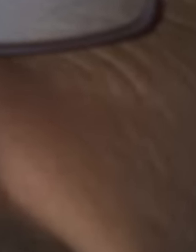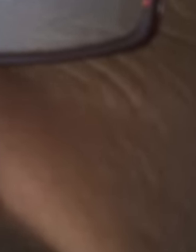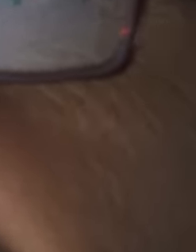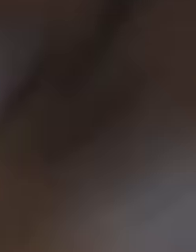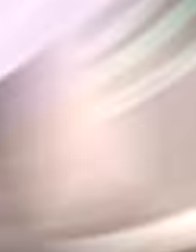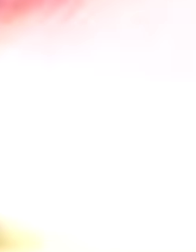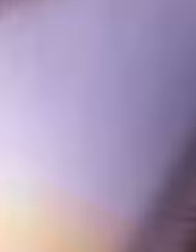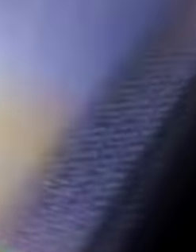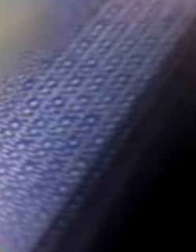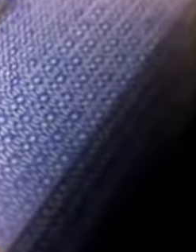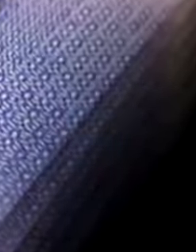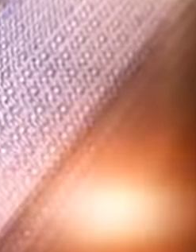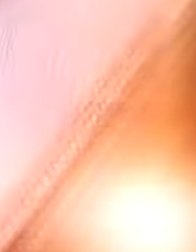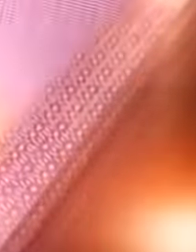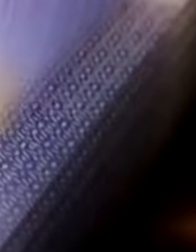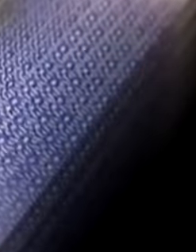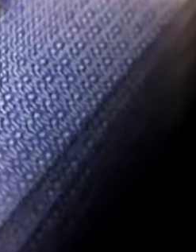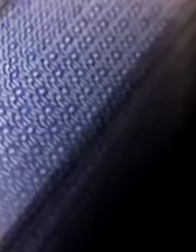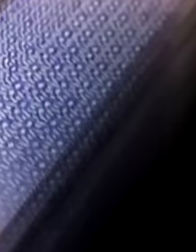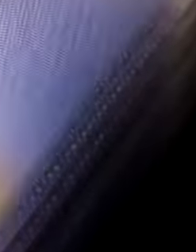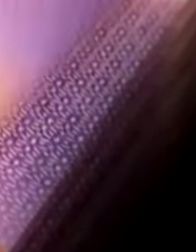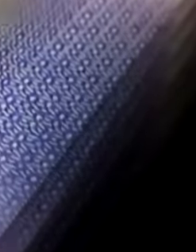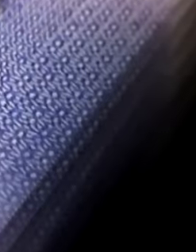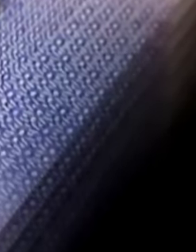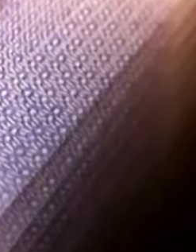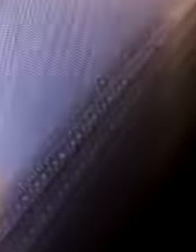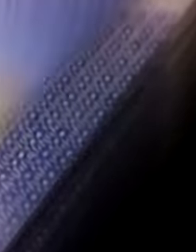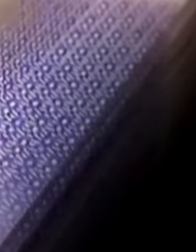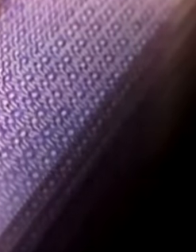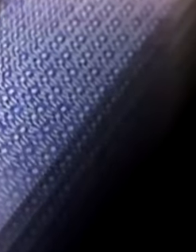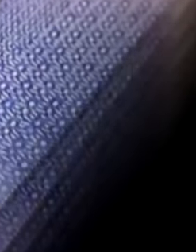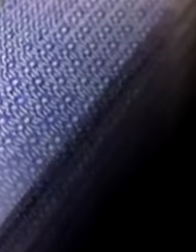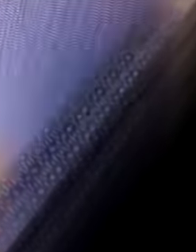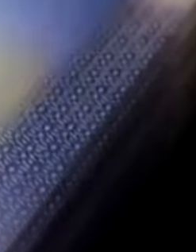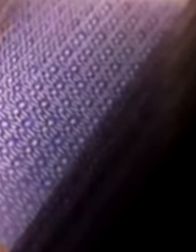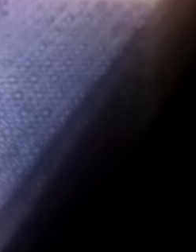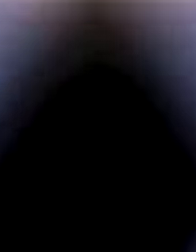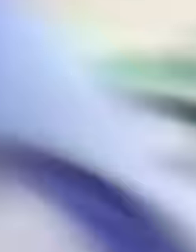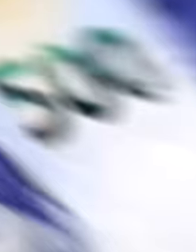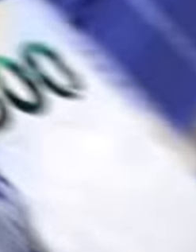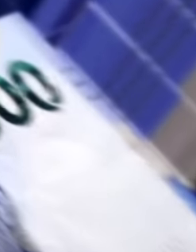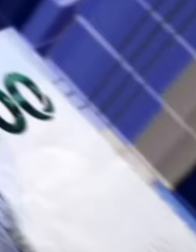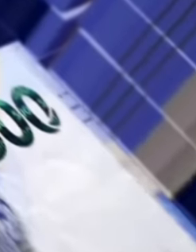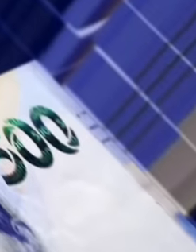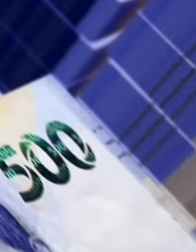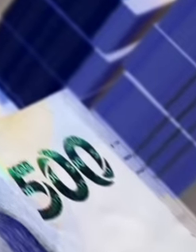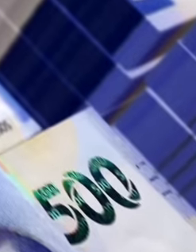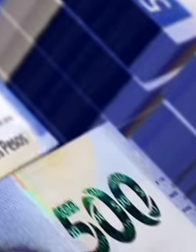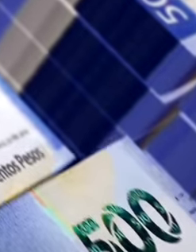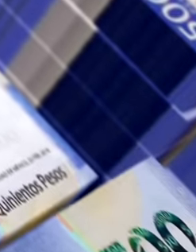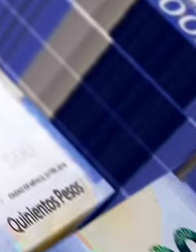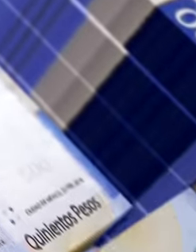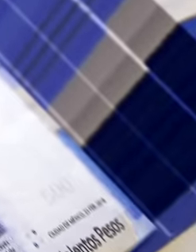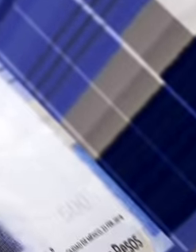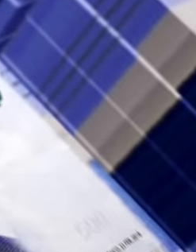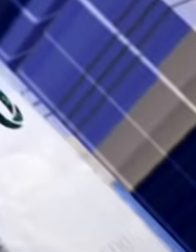money left and right And that where The payment of millions of pesos per month